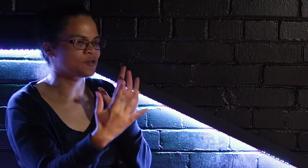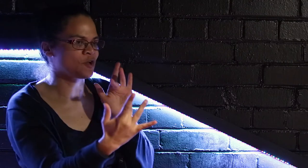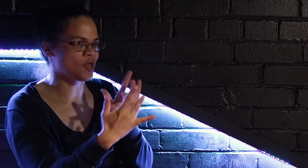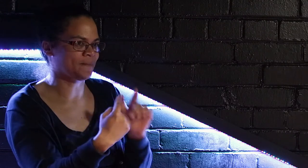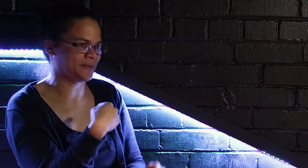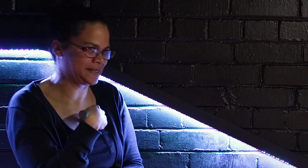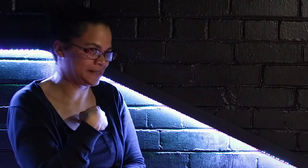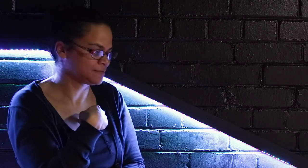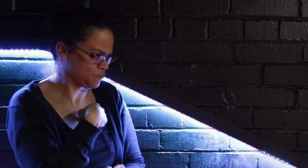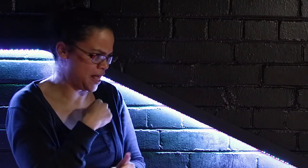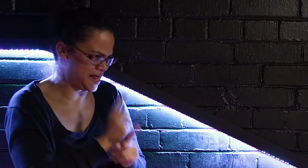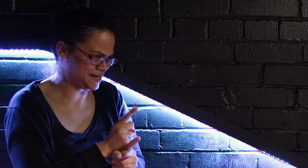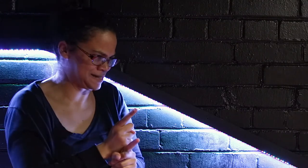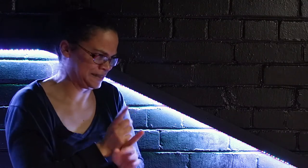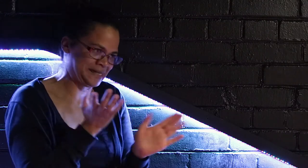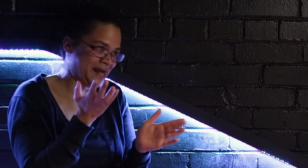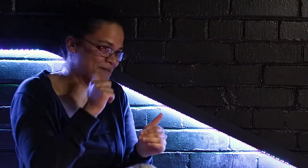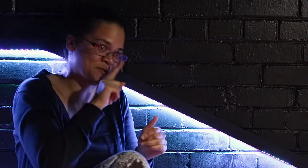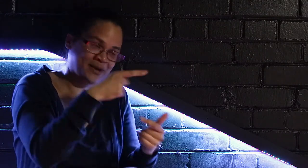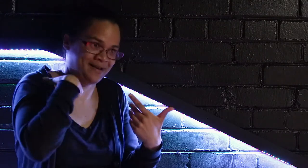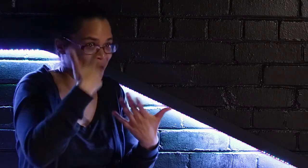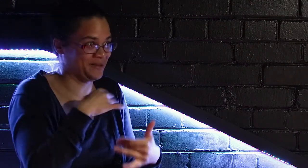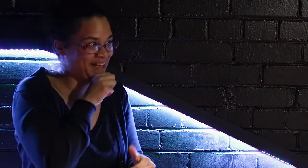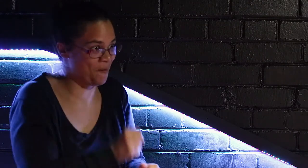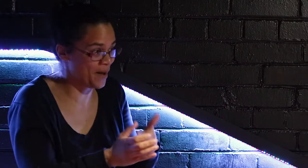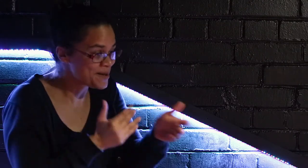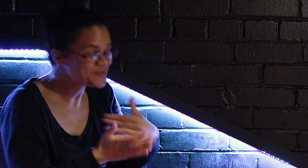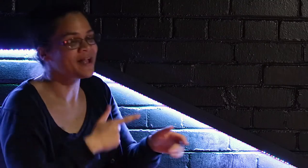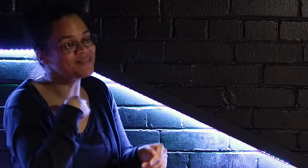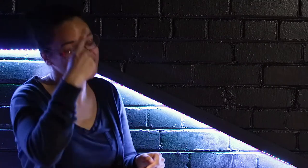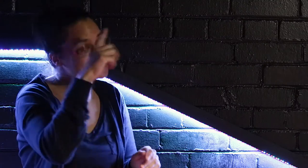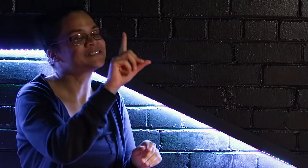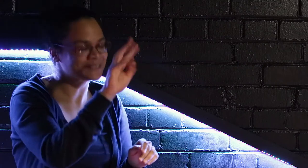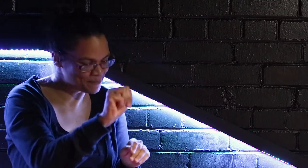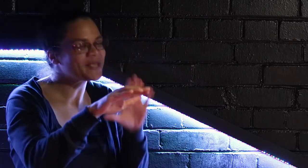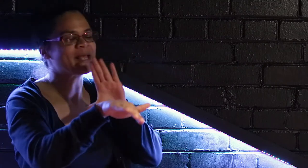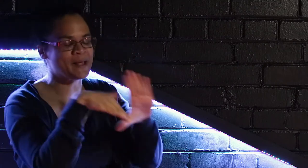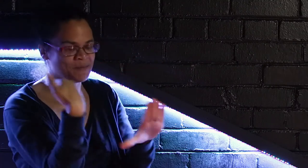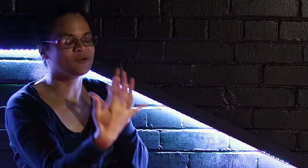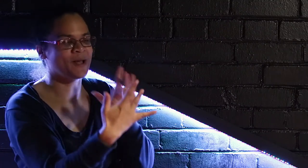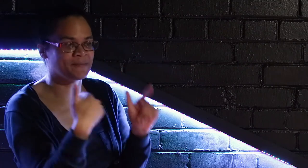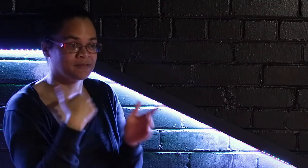we met and then well DM contacted me via email. I'm getting old, I can't even remember the details.